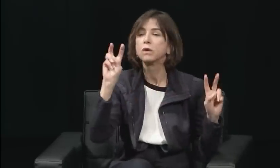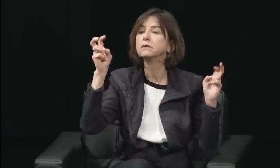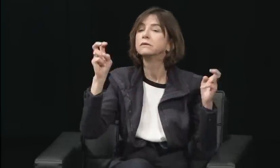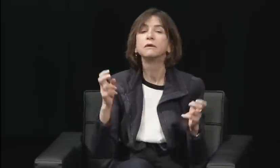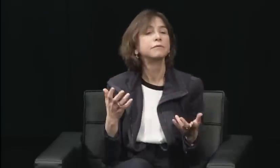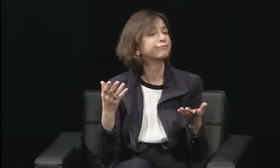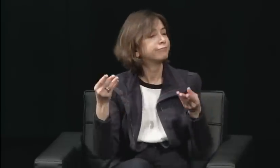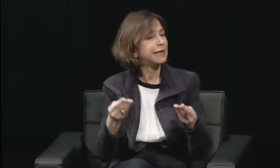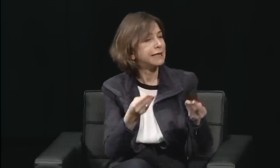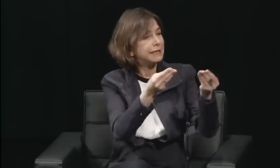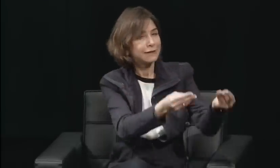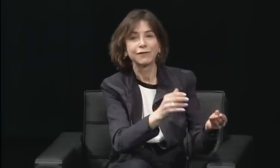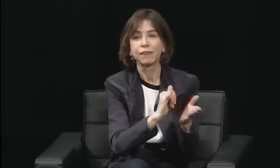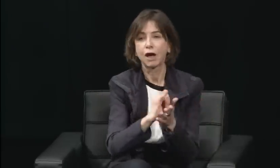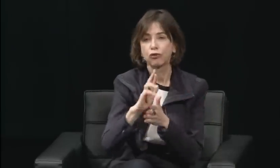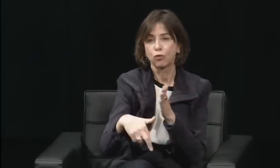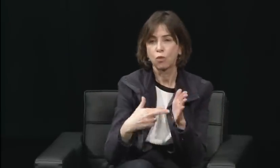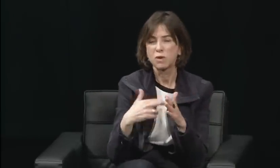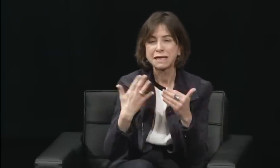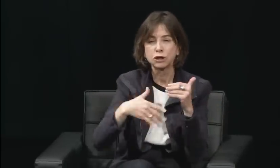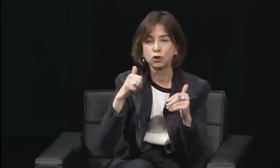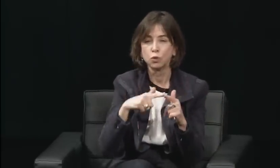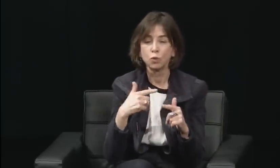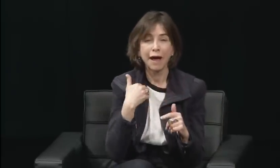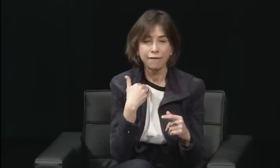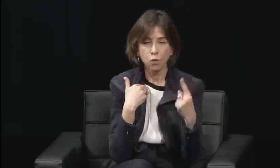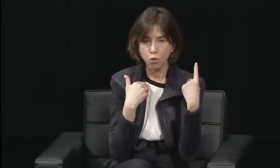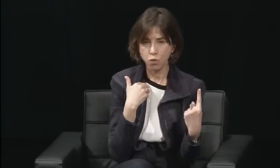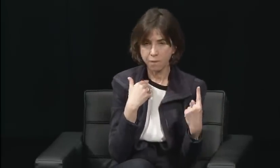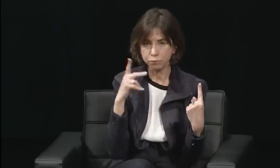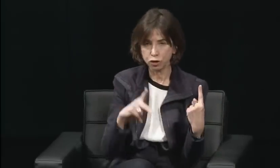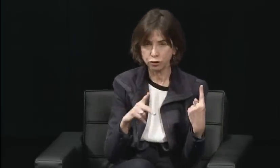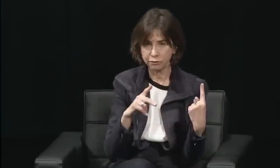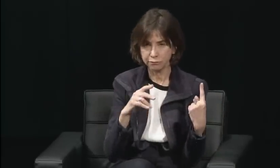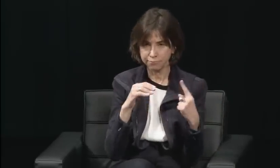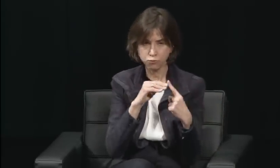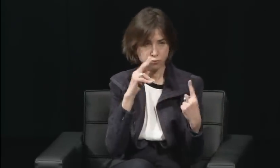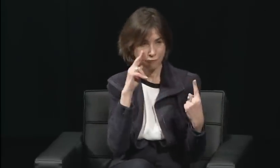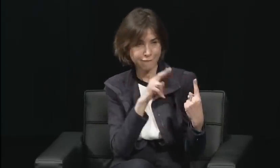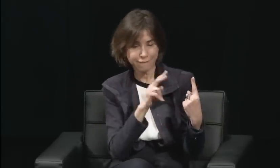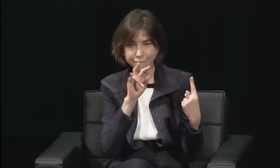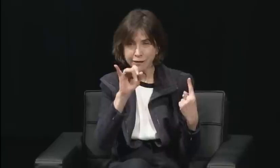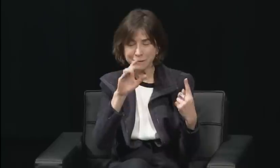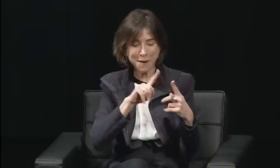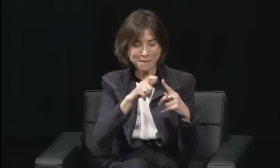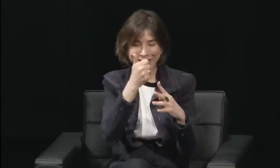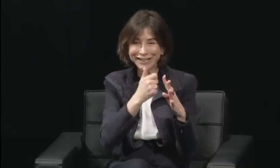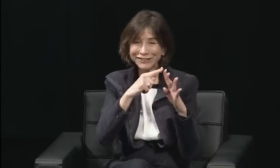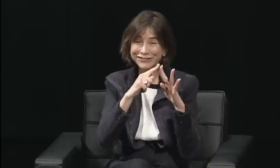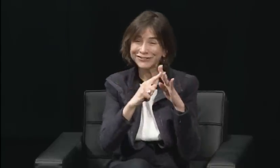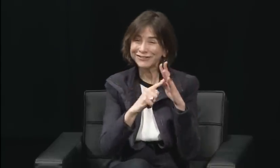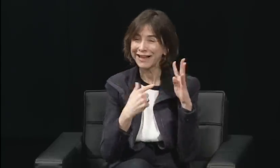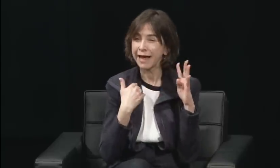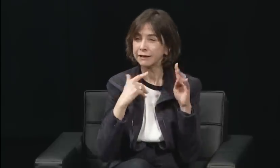They were consistent. So we had the four students, and we put their faces out representing what it is